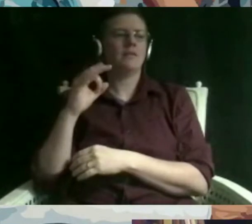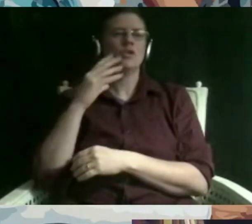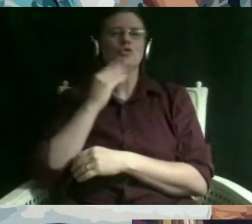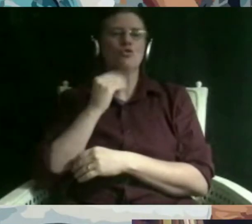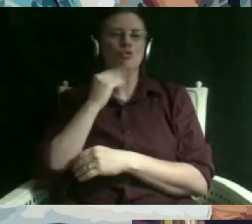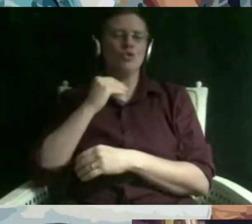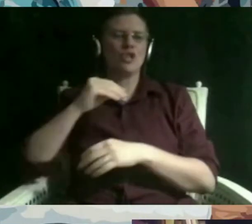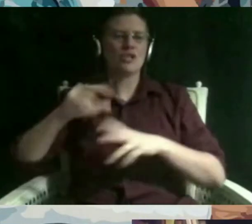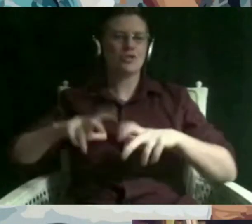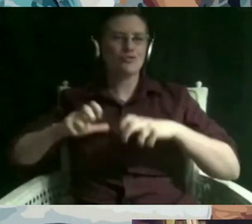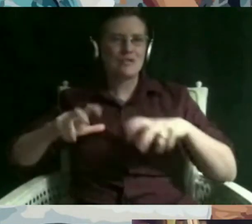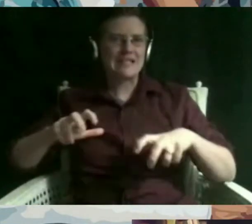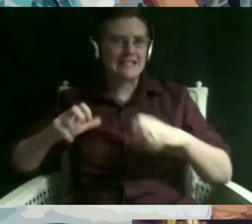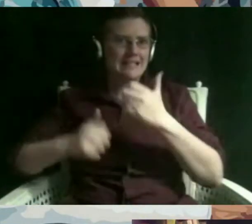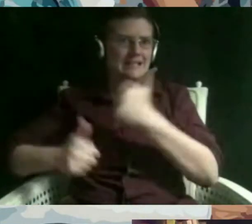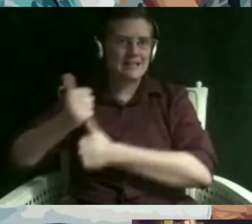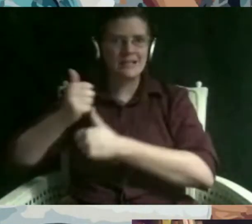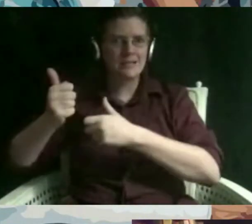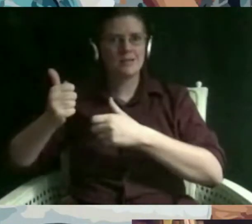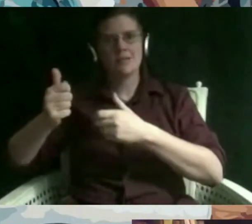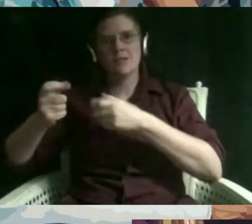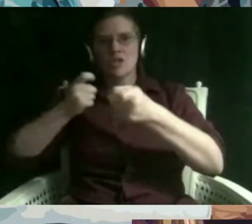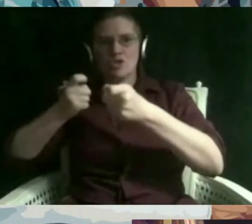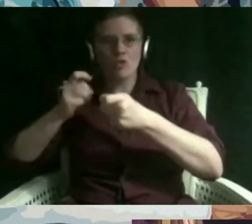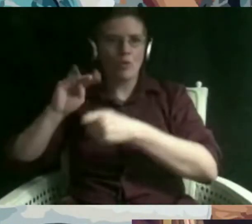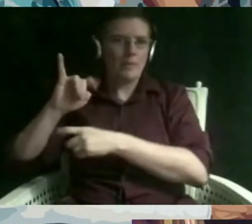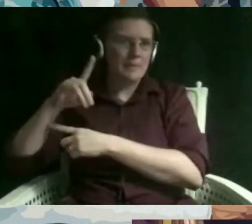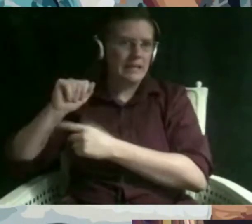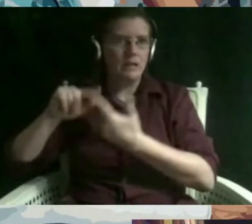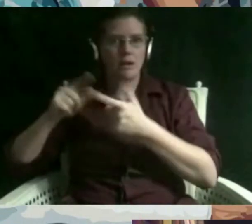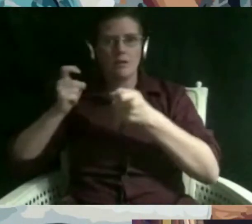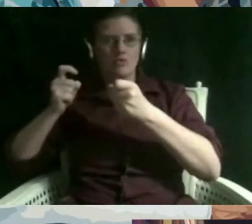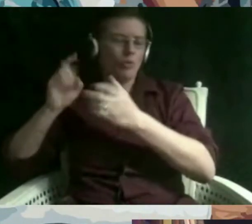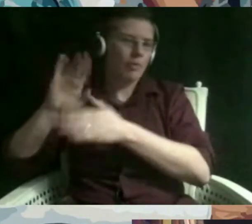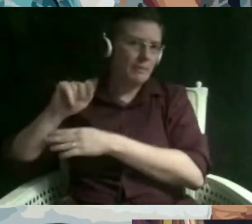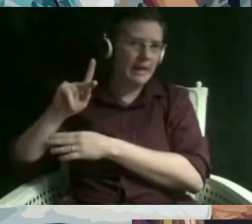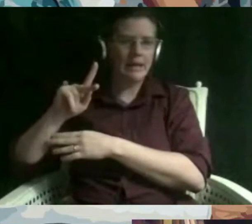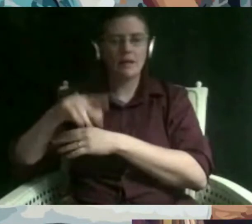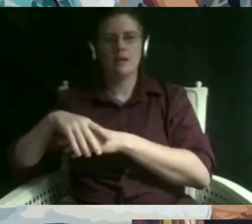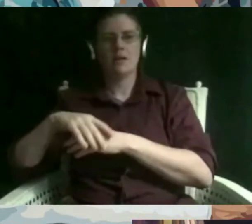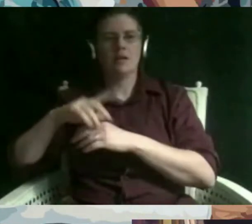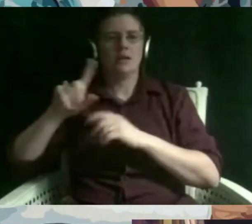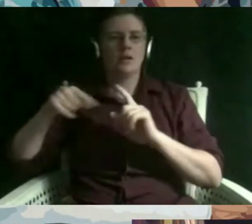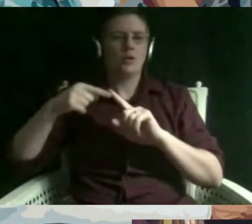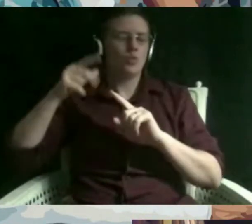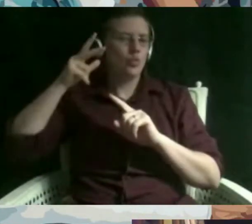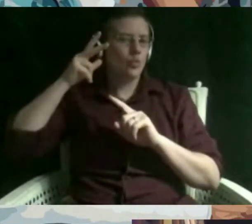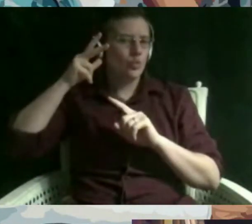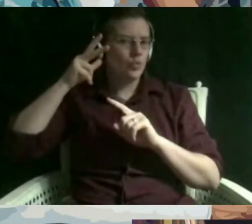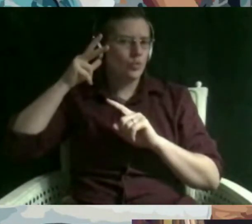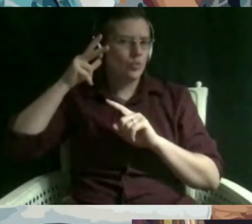control like all media all banking all government um when you hear the name soros or the rothschilds